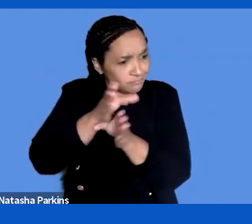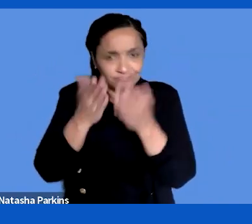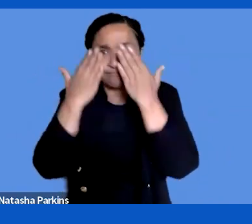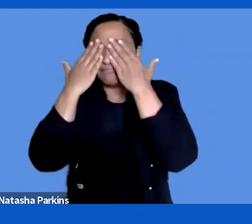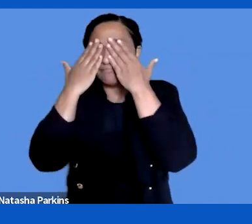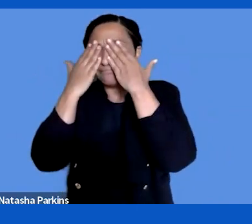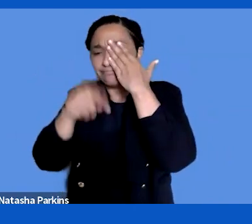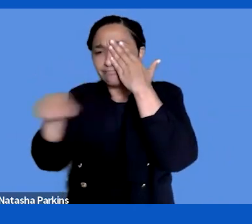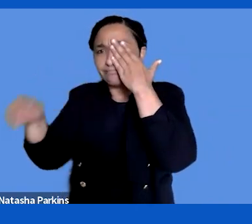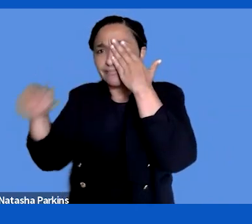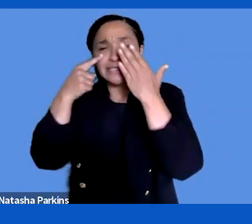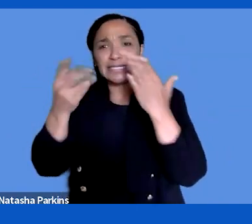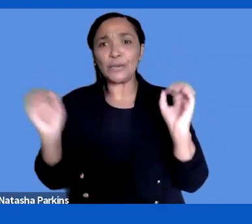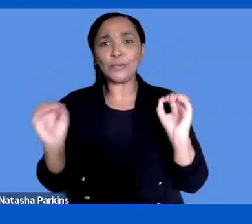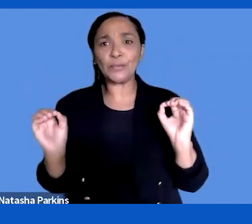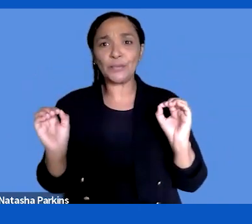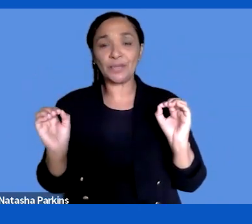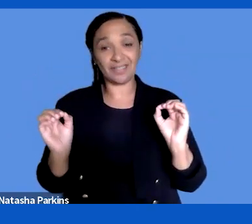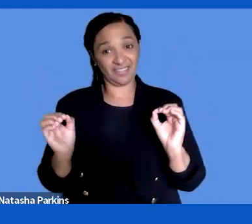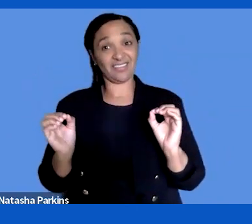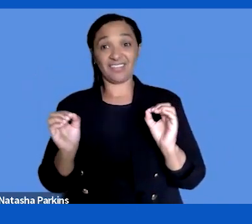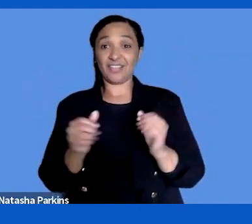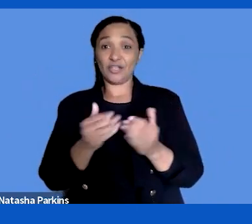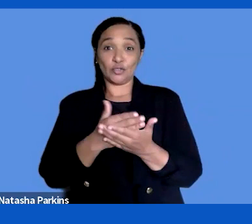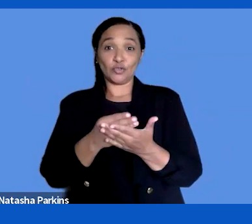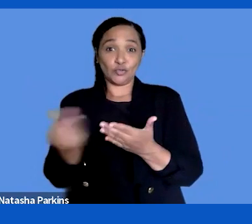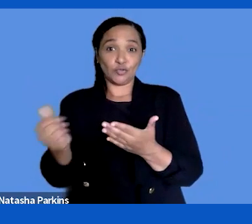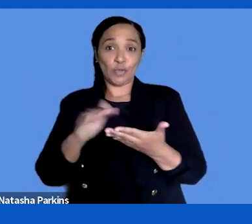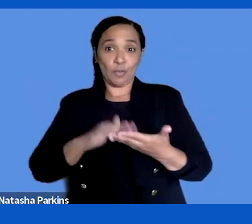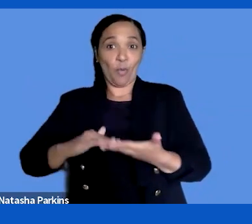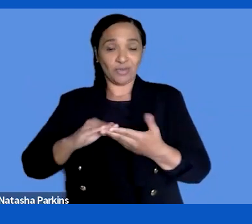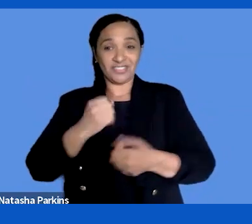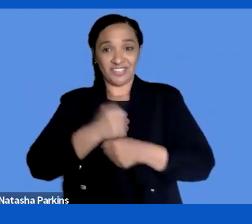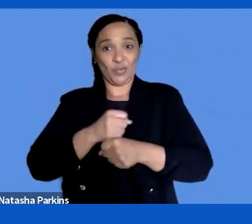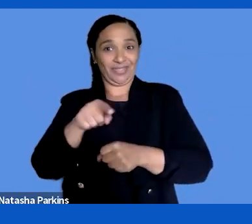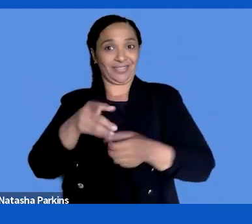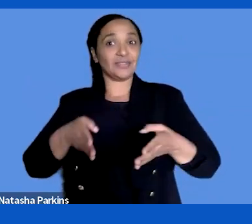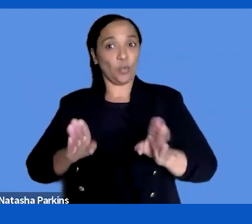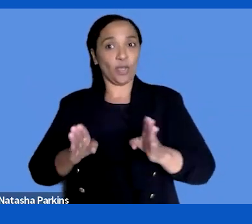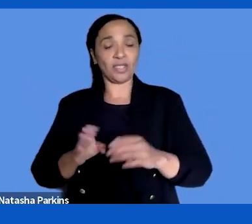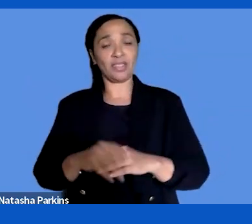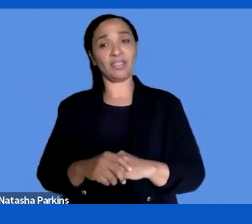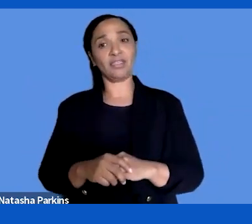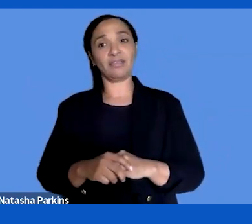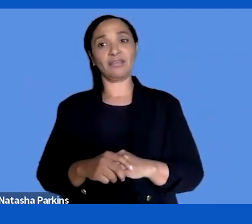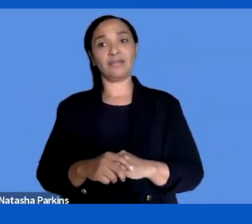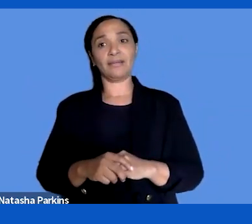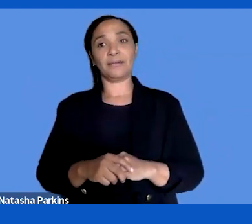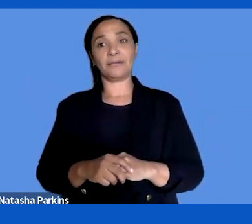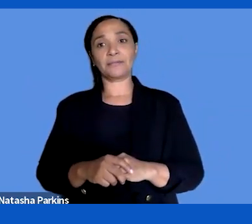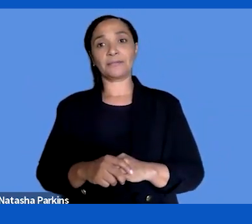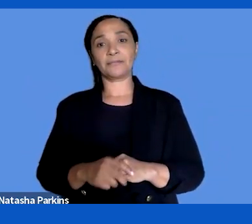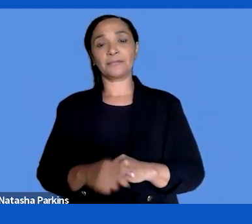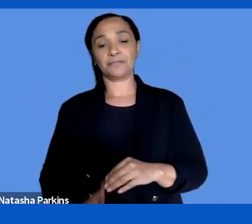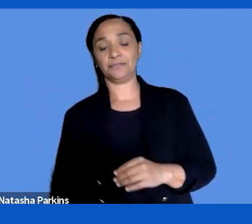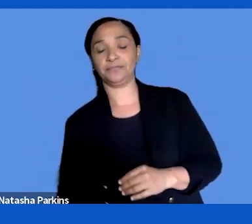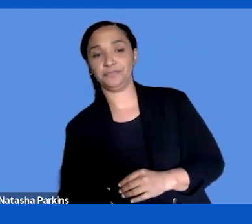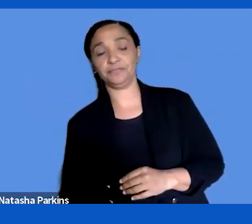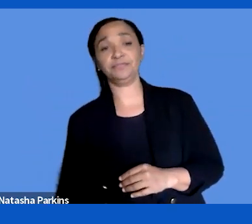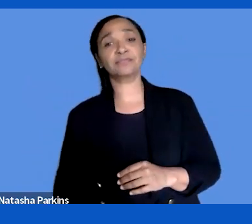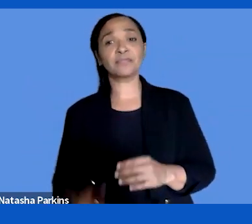with accessibility from one specific group it is really good in one way because you can be